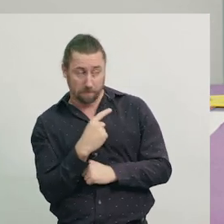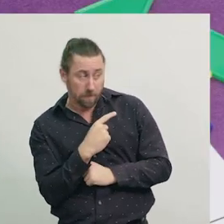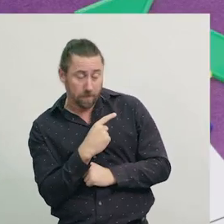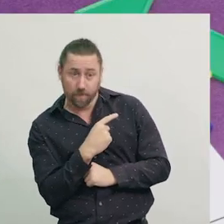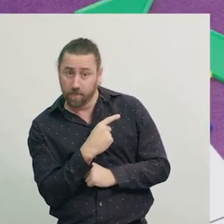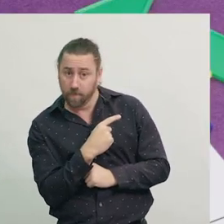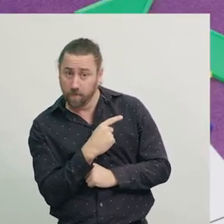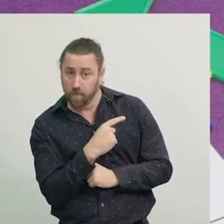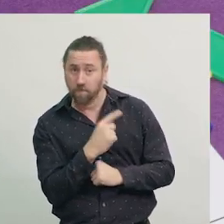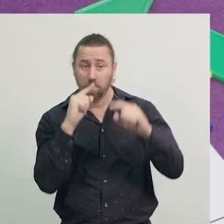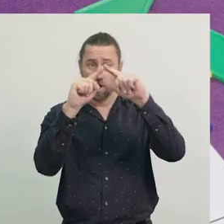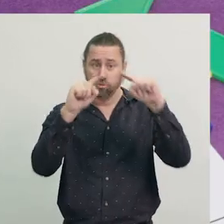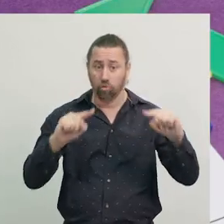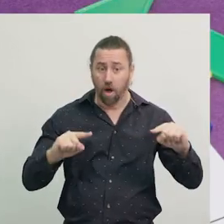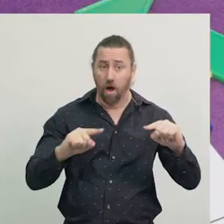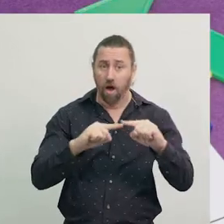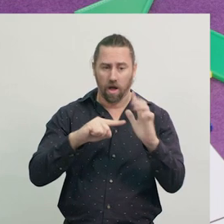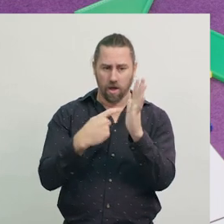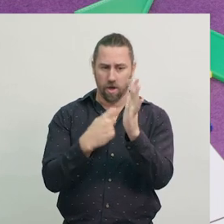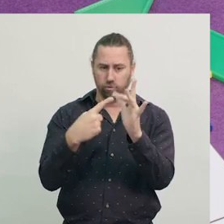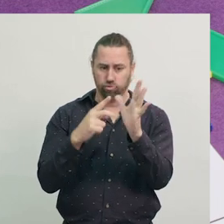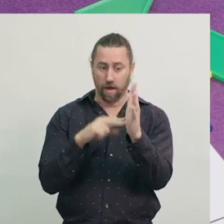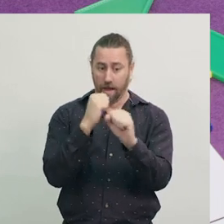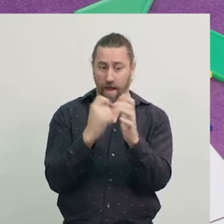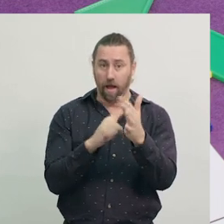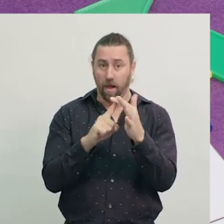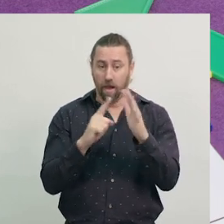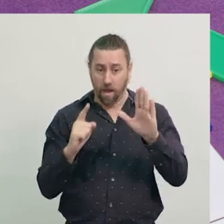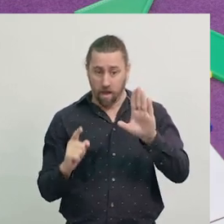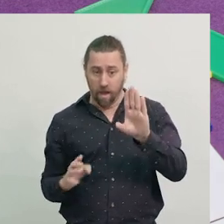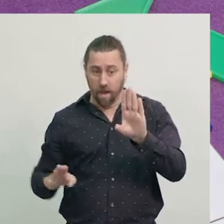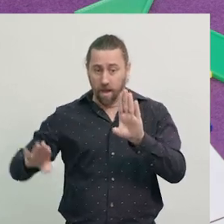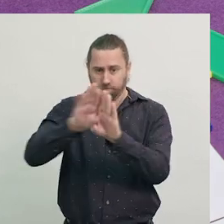We can take two of these triangles, and join them together to make a square.